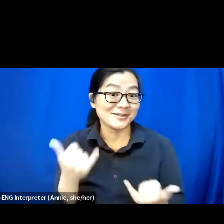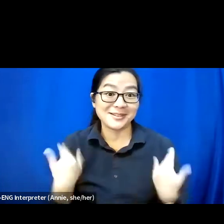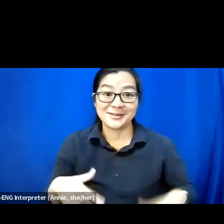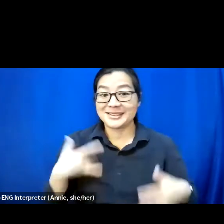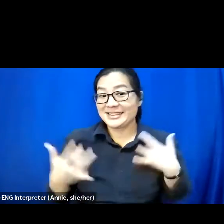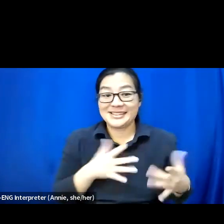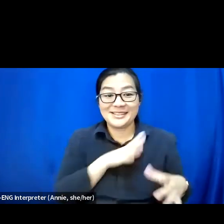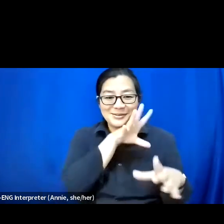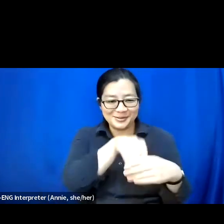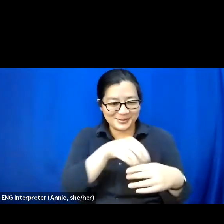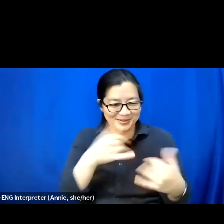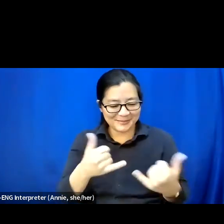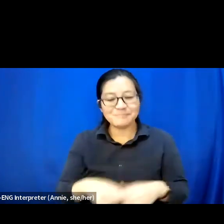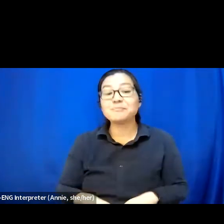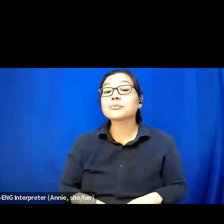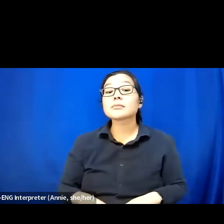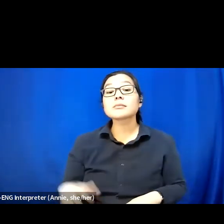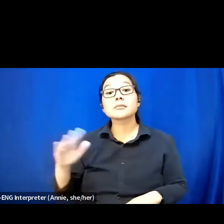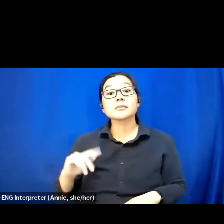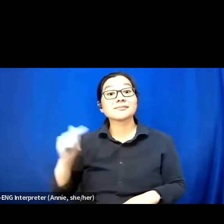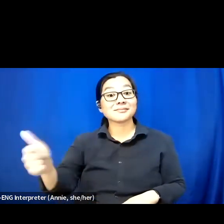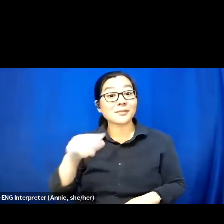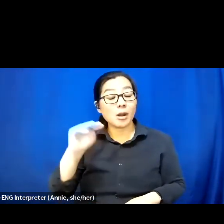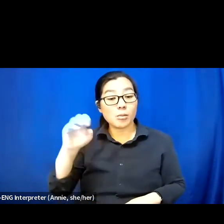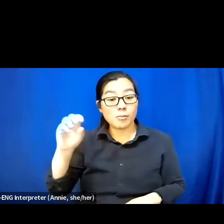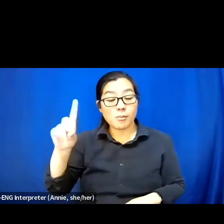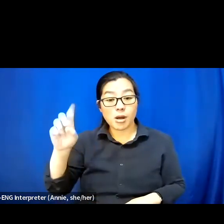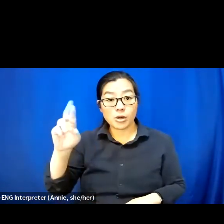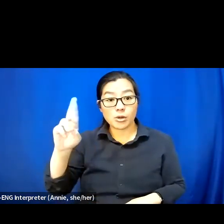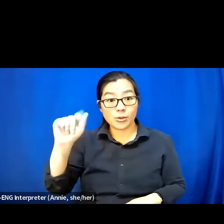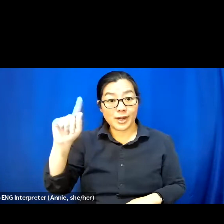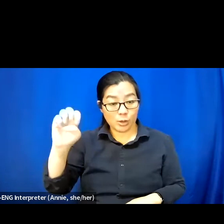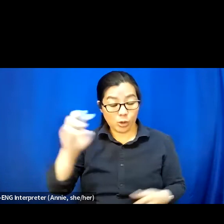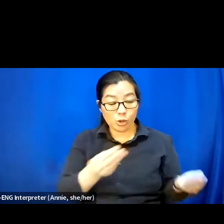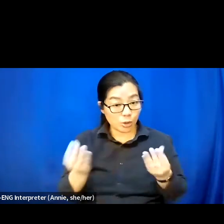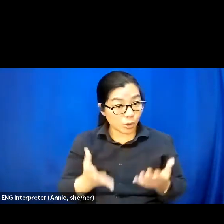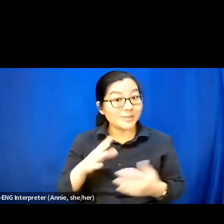And so with that I will pass it over to our moderator, Sky. And just want to thank you all for being here with us